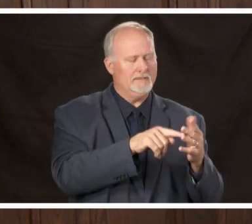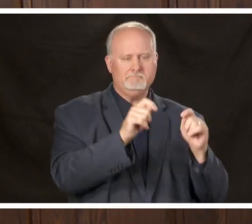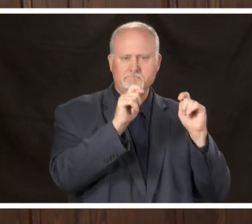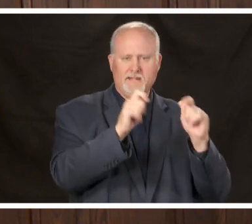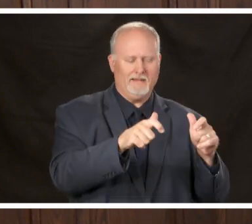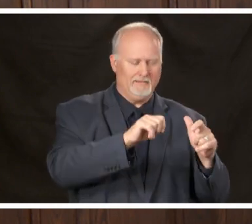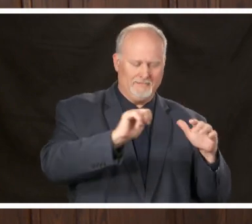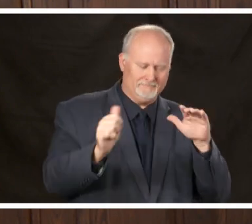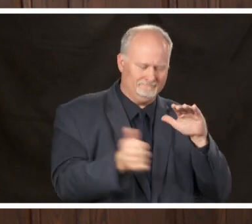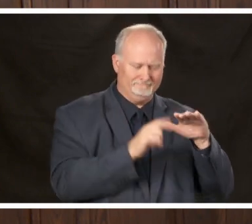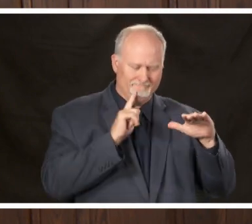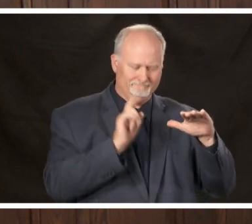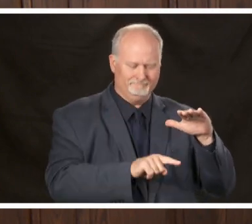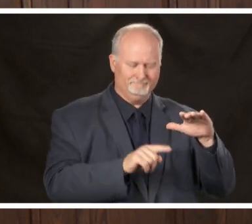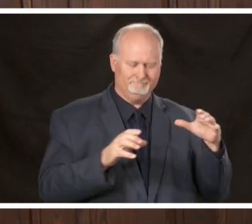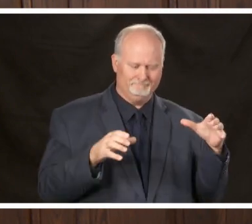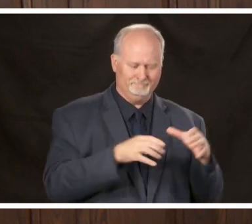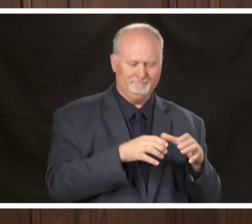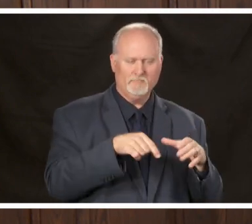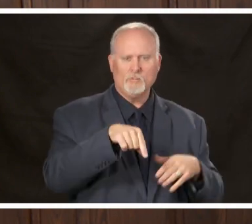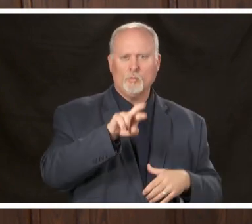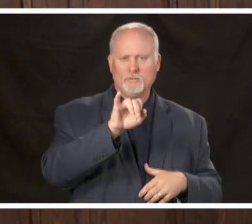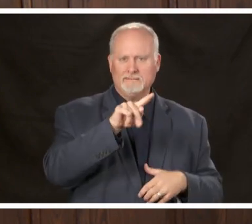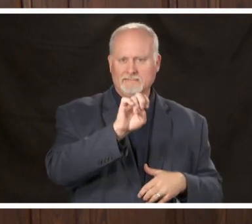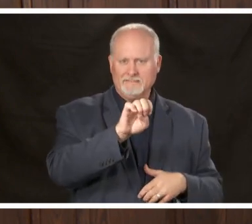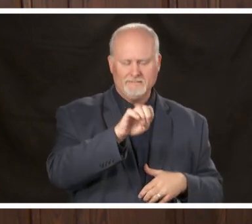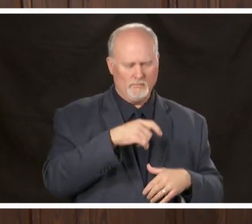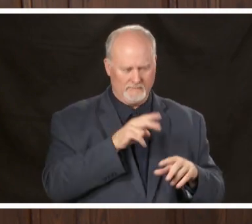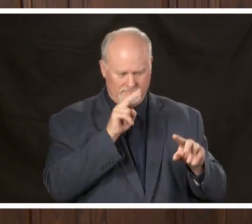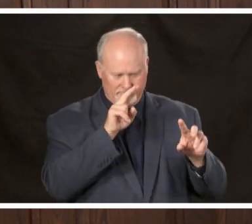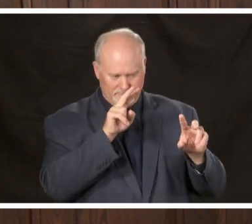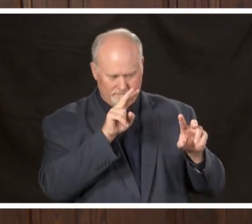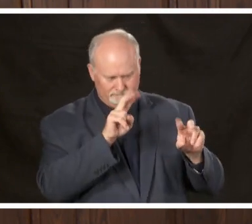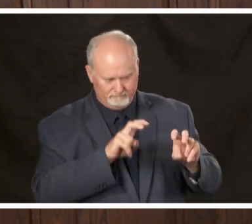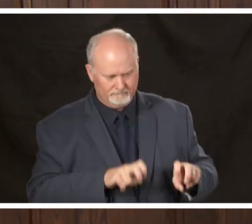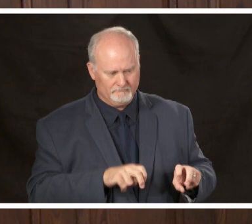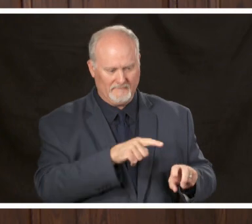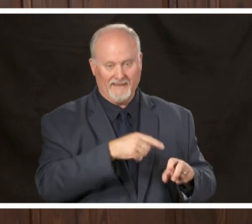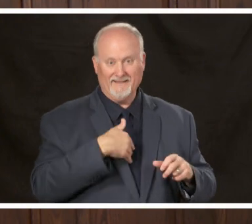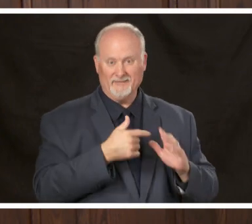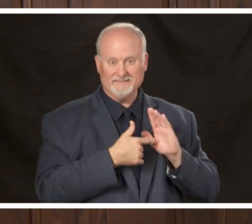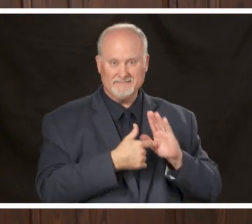monitor them for symptoms and we if they develop symptoms that we then need to